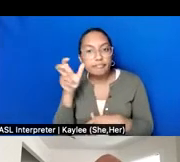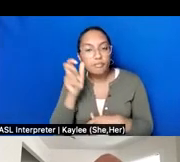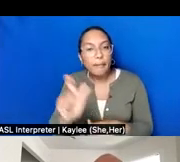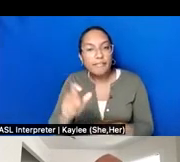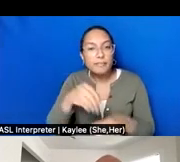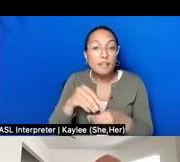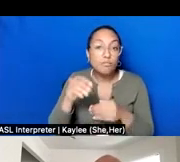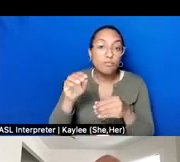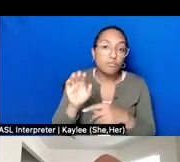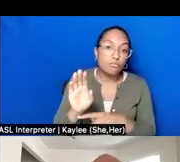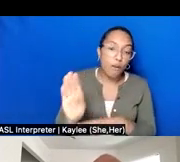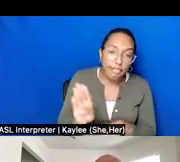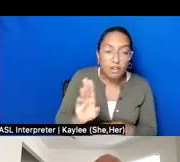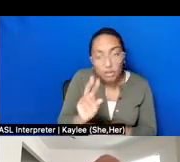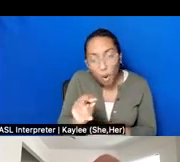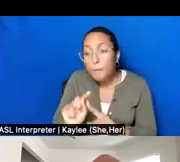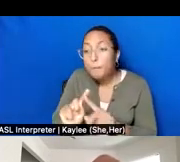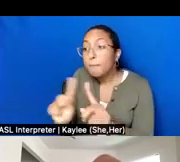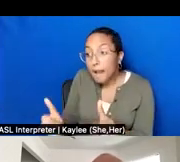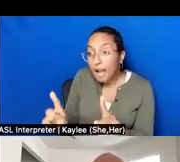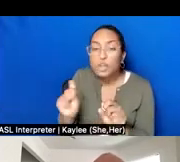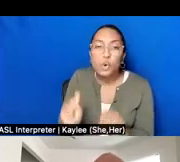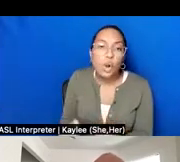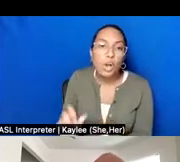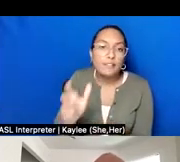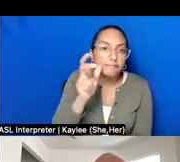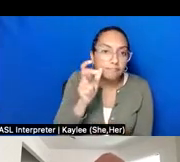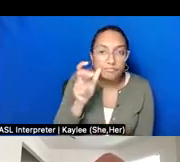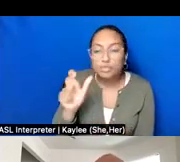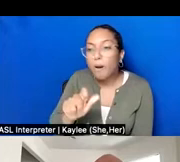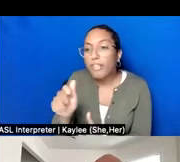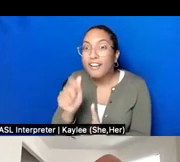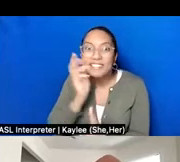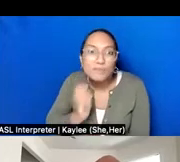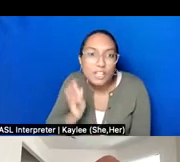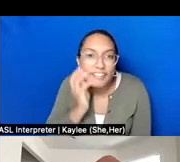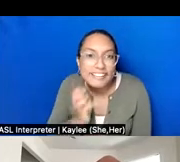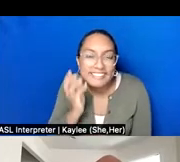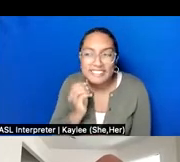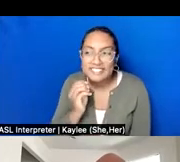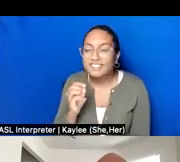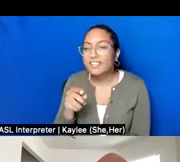Brooklyn in the context of other experiences in Brooklyn. And so these oral histories are